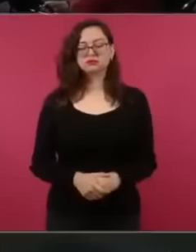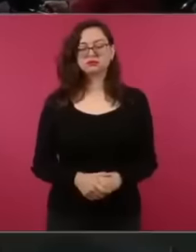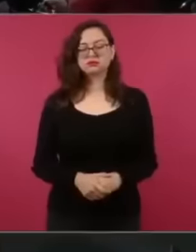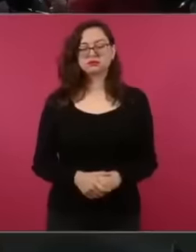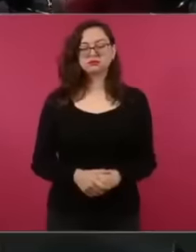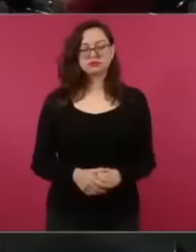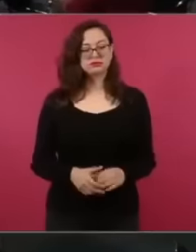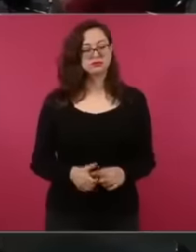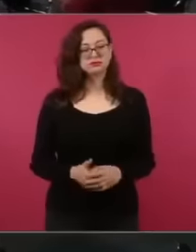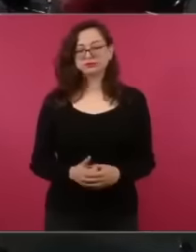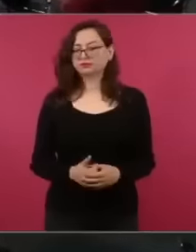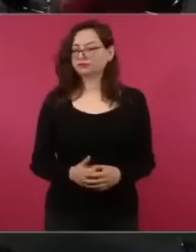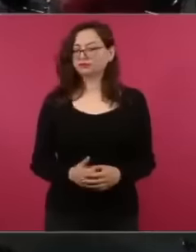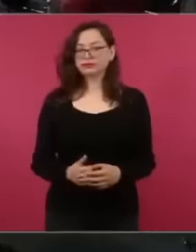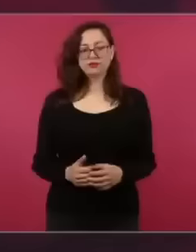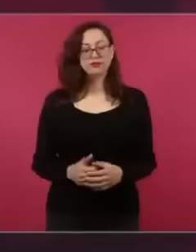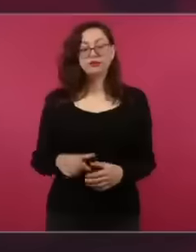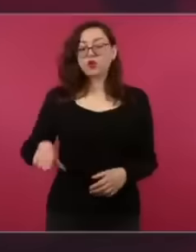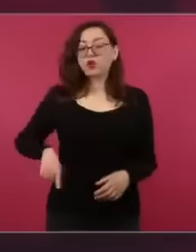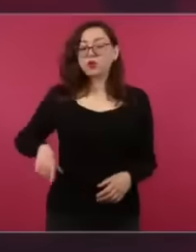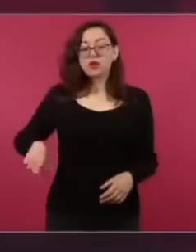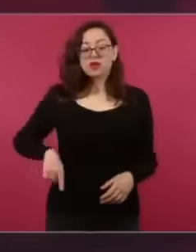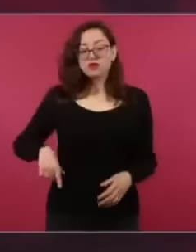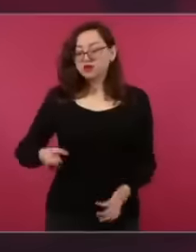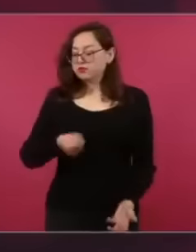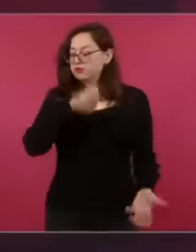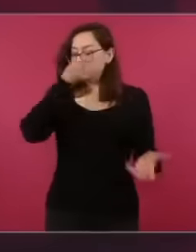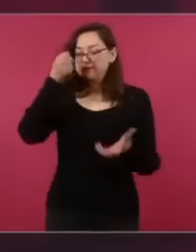the budget is public and we have the obligation to